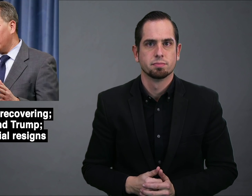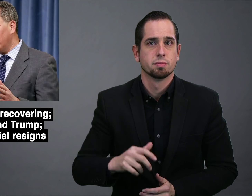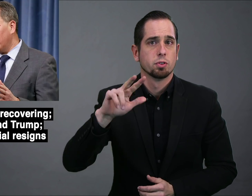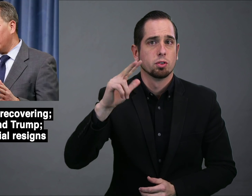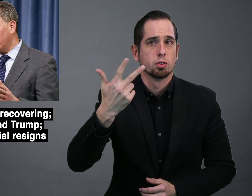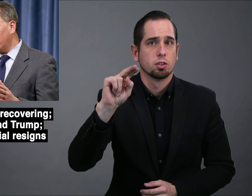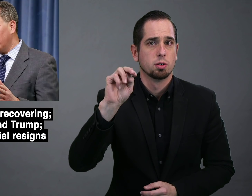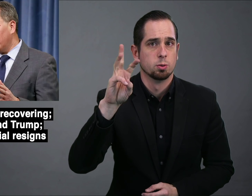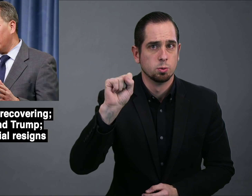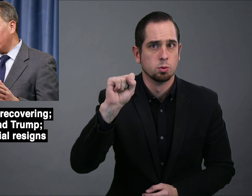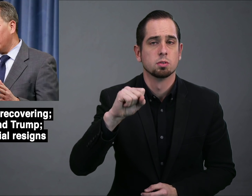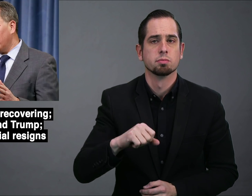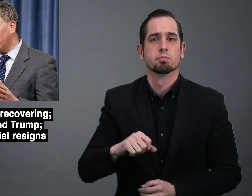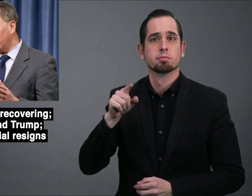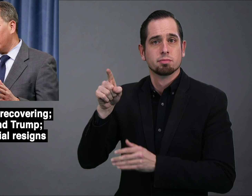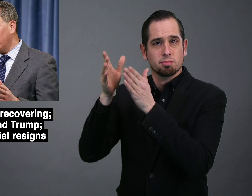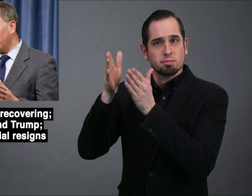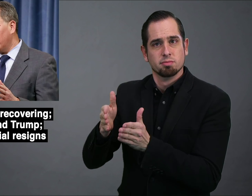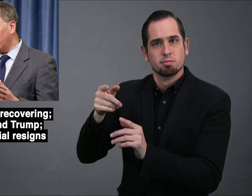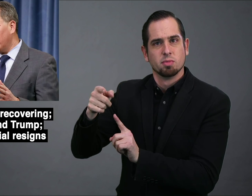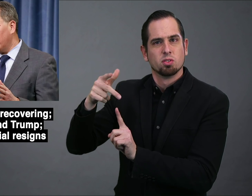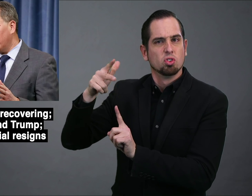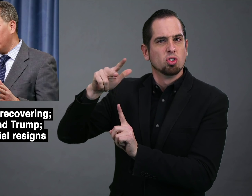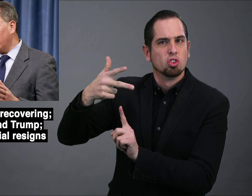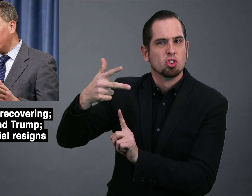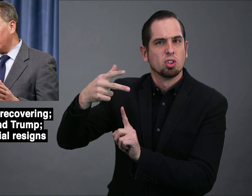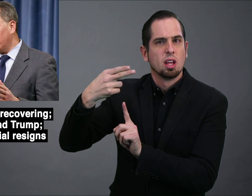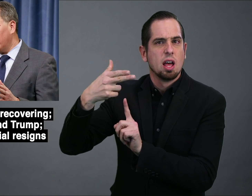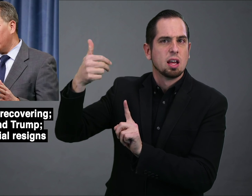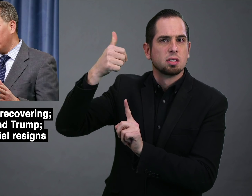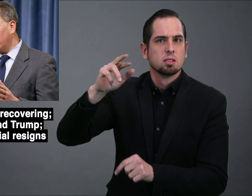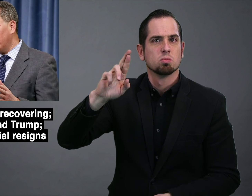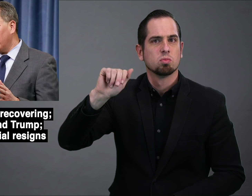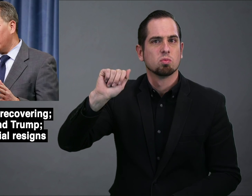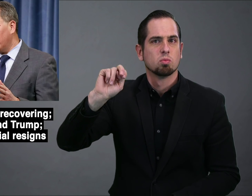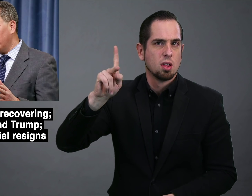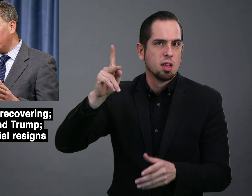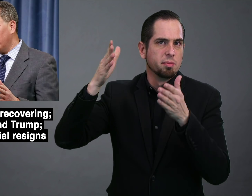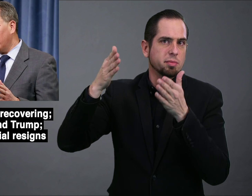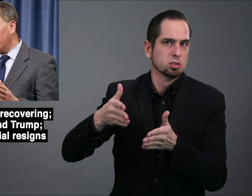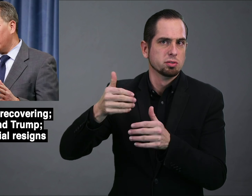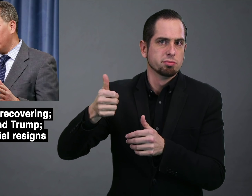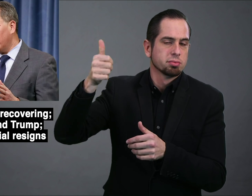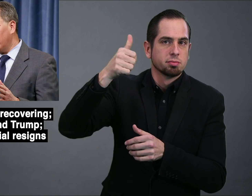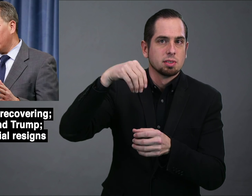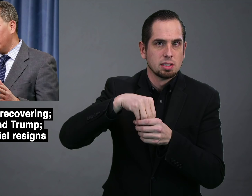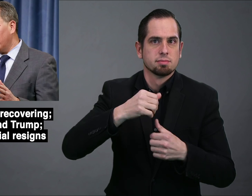The third news - the third-highest ranking person